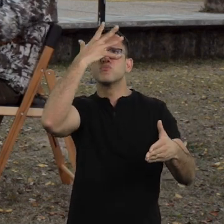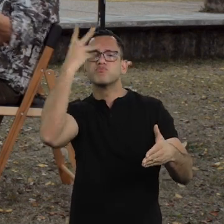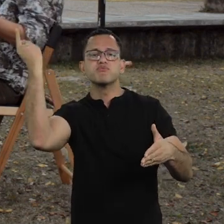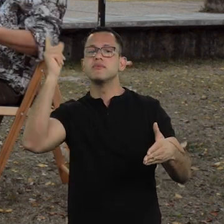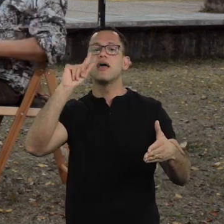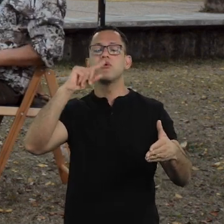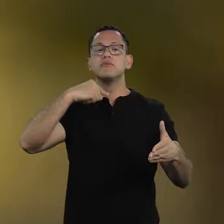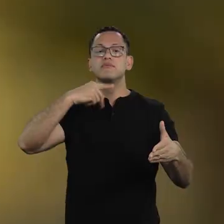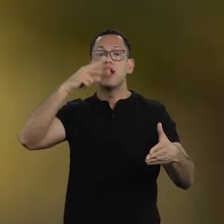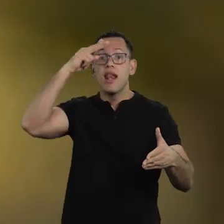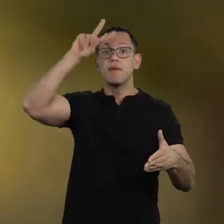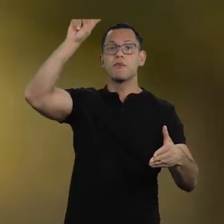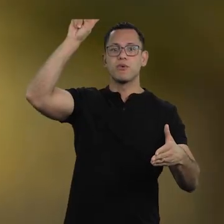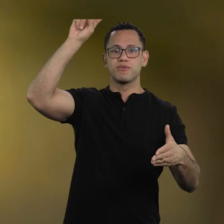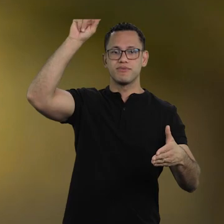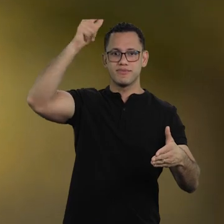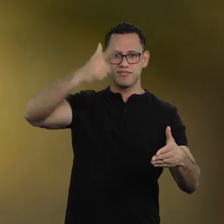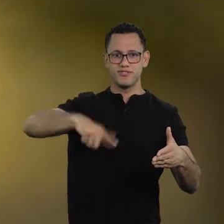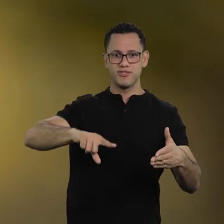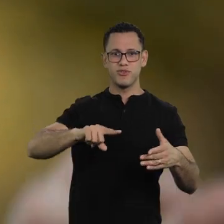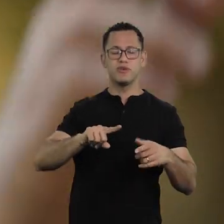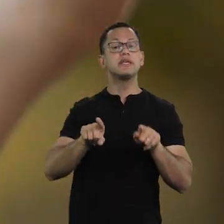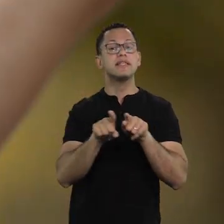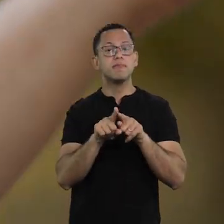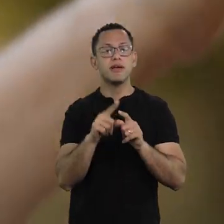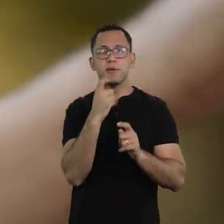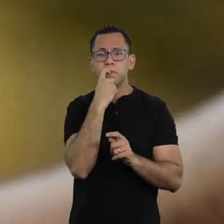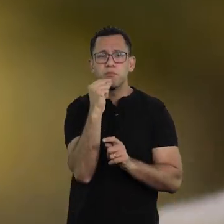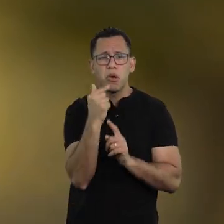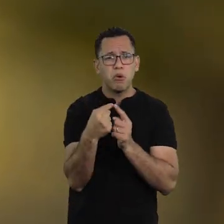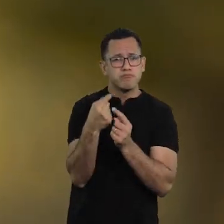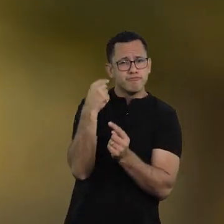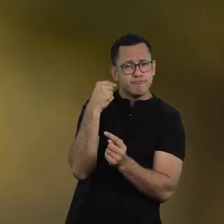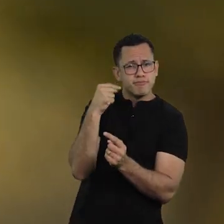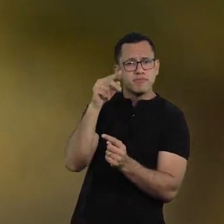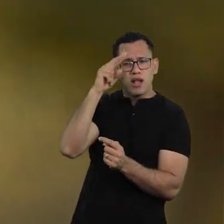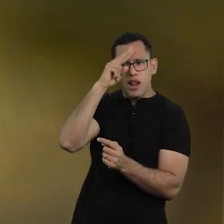brought us these stories back and recent stories too,